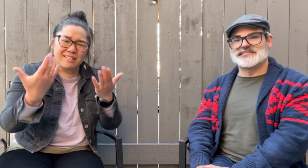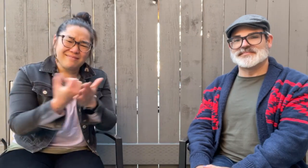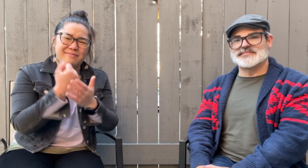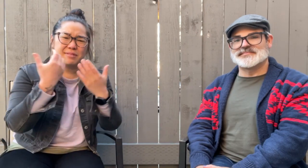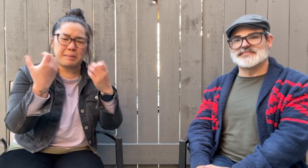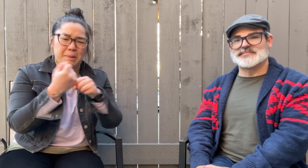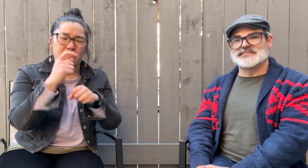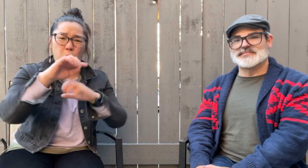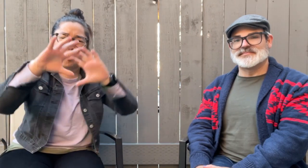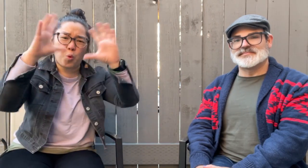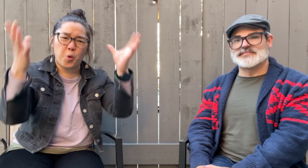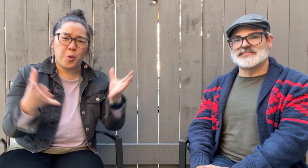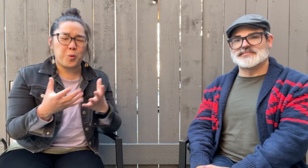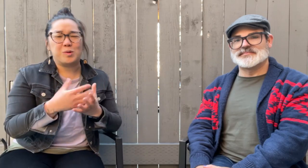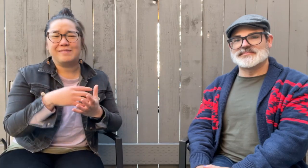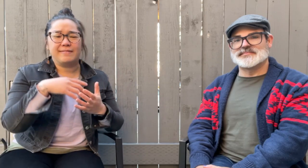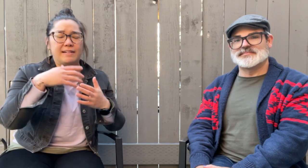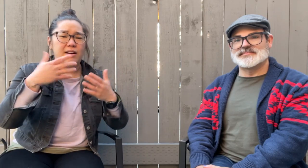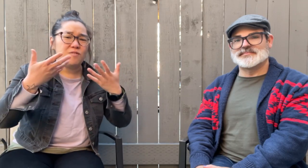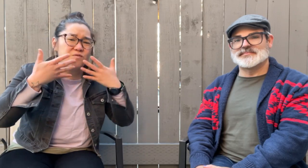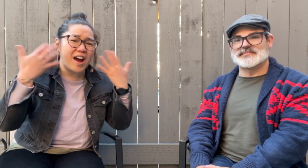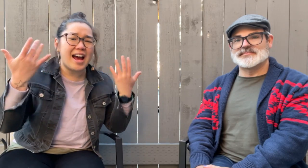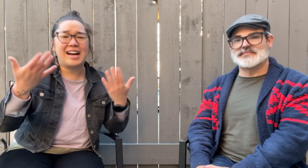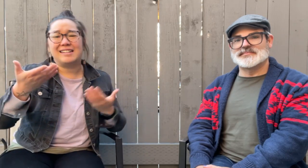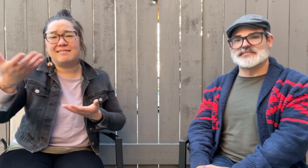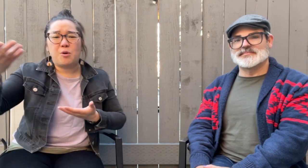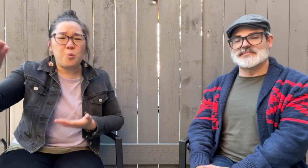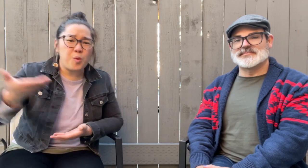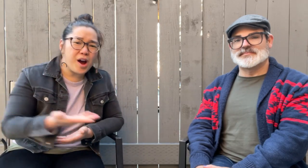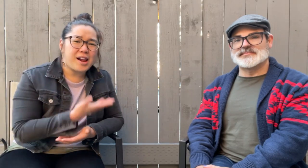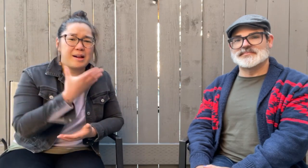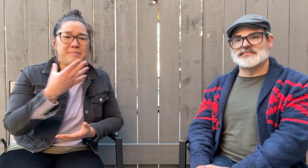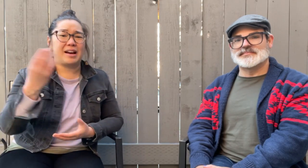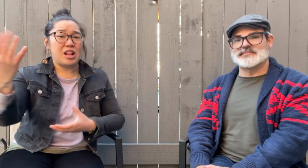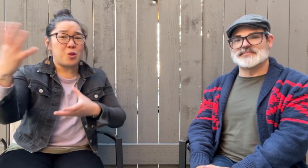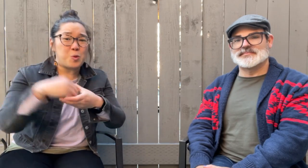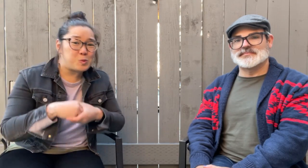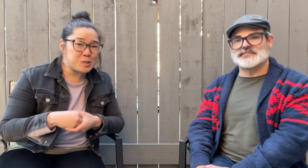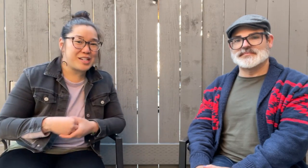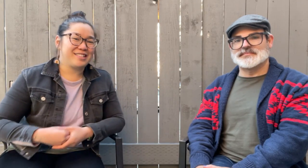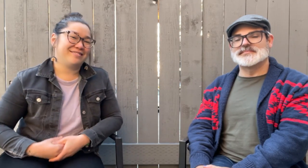Like you, we want the world to be friendly, welcoming, and inclusive.